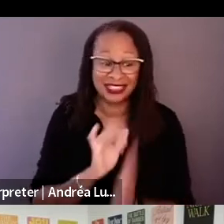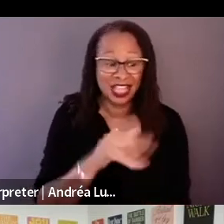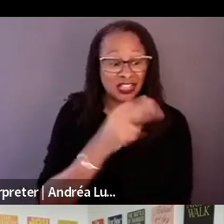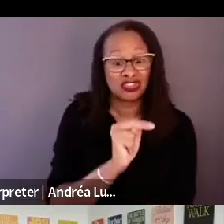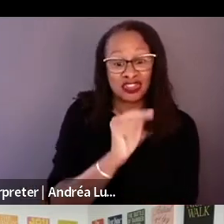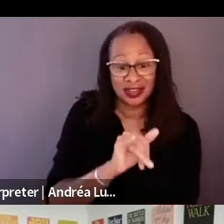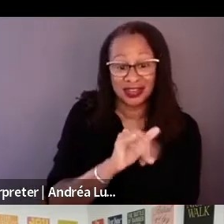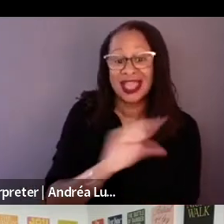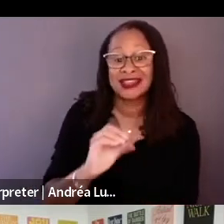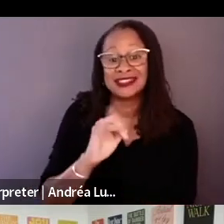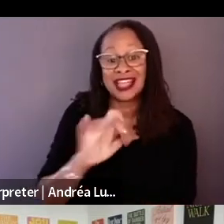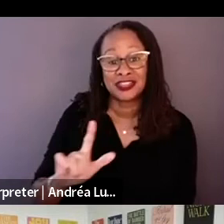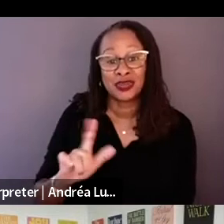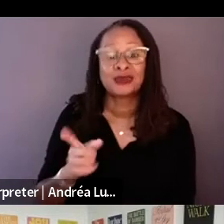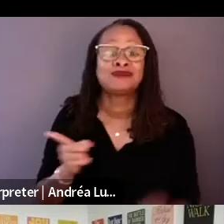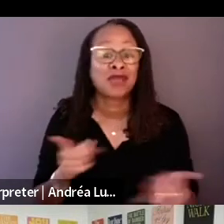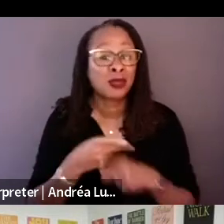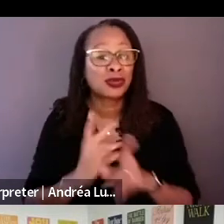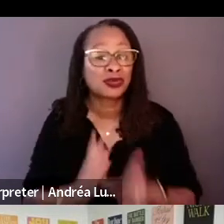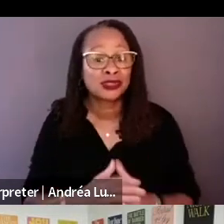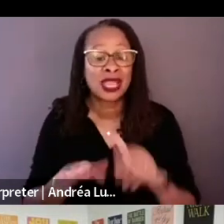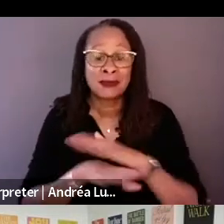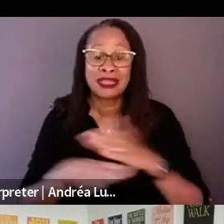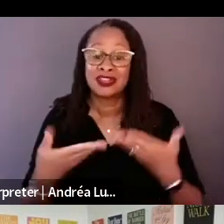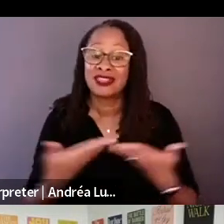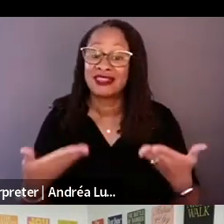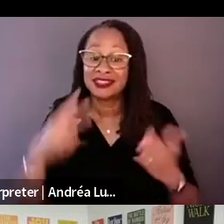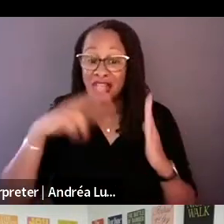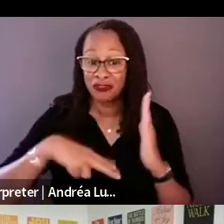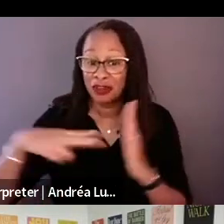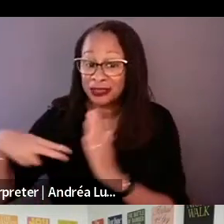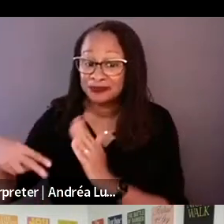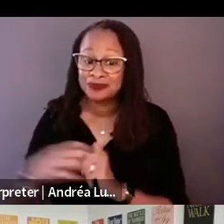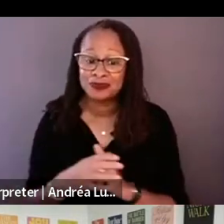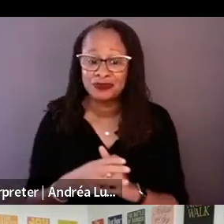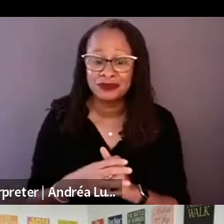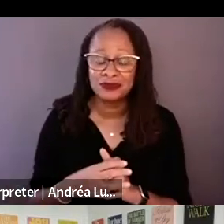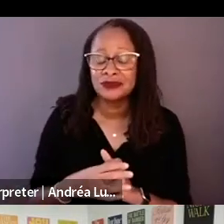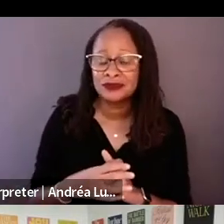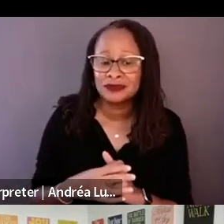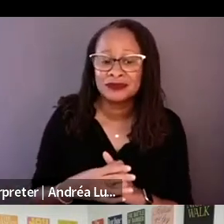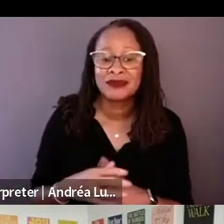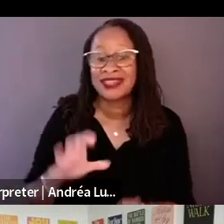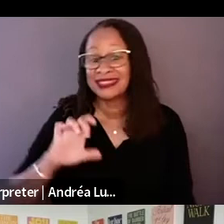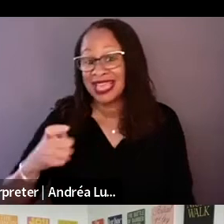his ex-wife had written, she sounds amazing. Can we please convince her to be in the movie.